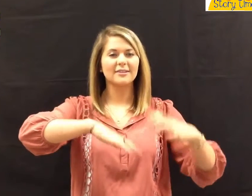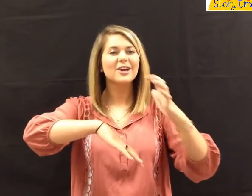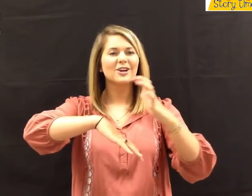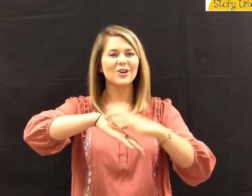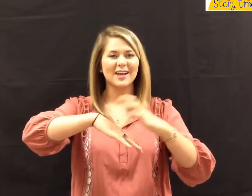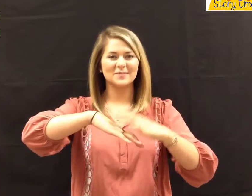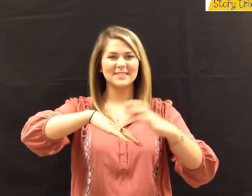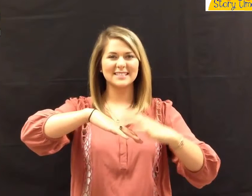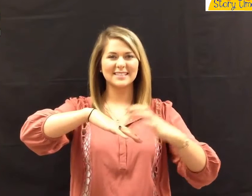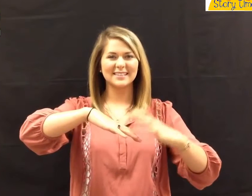"Grapes."